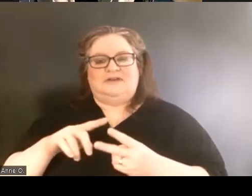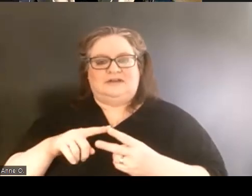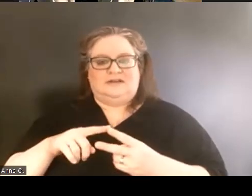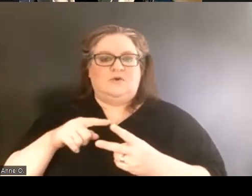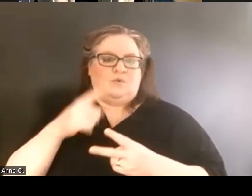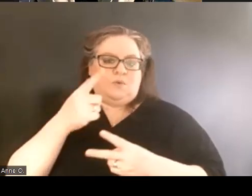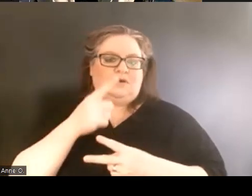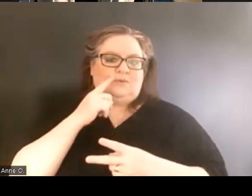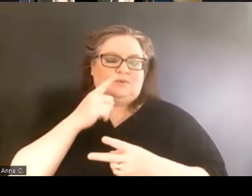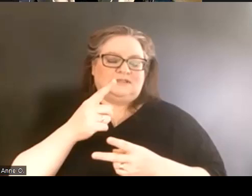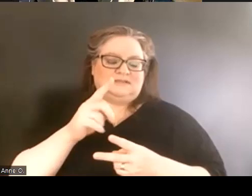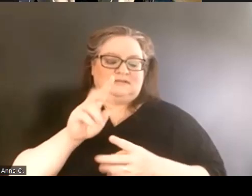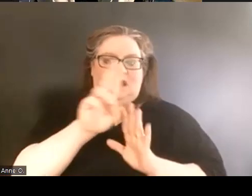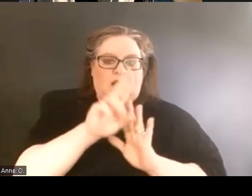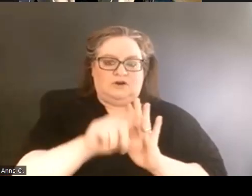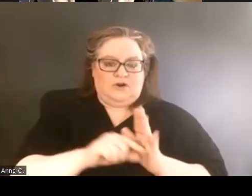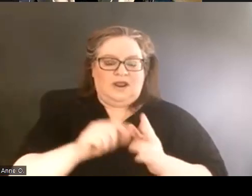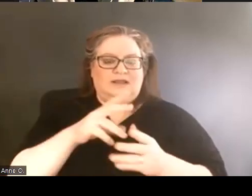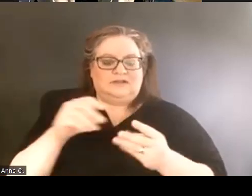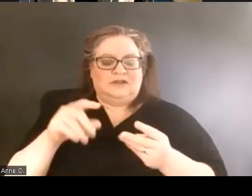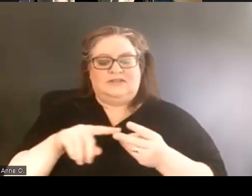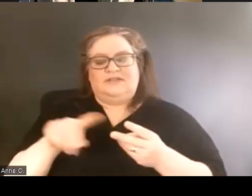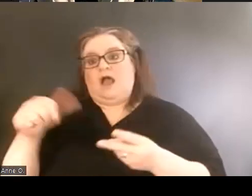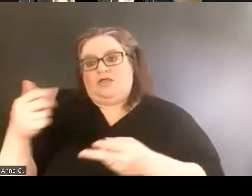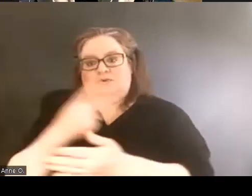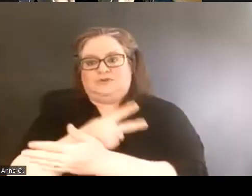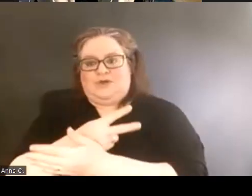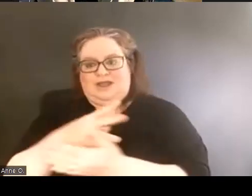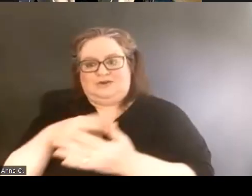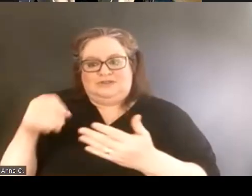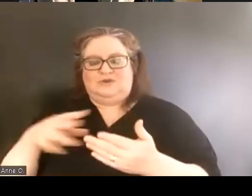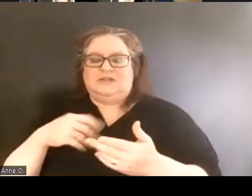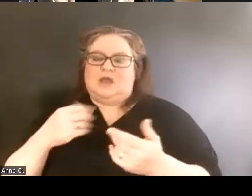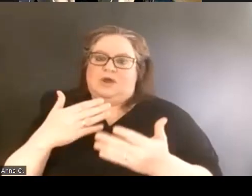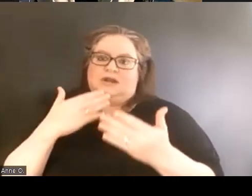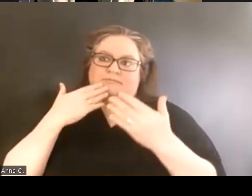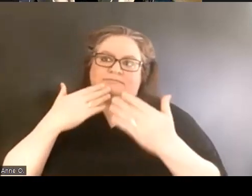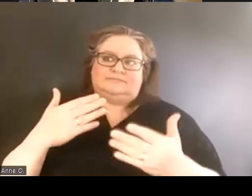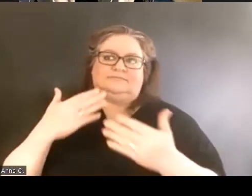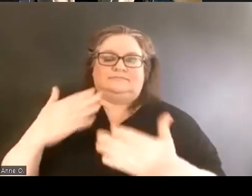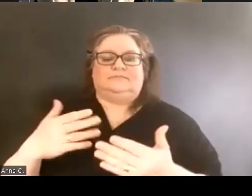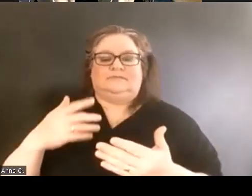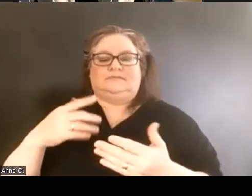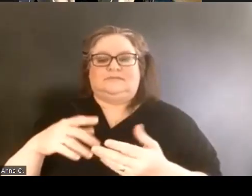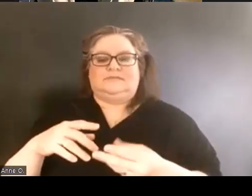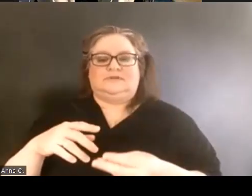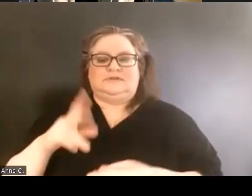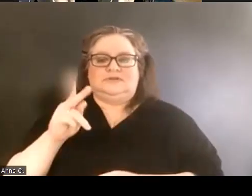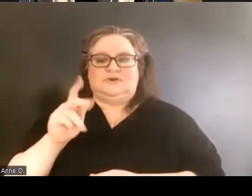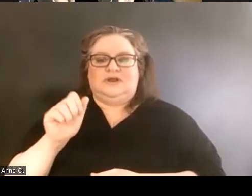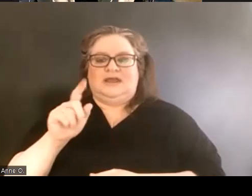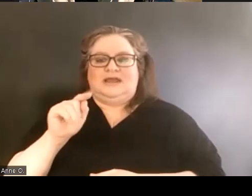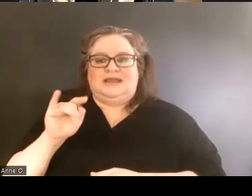So I just wanna express my gratitude first to Katie and Alena for their leadership efforts